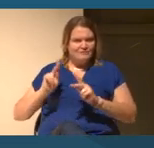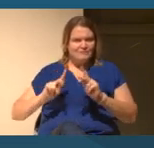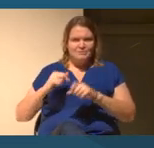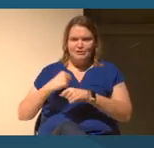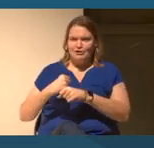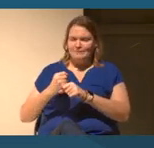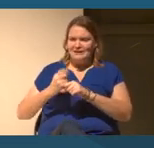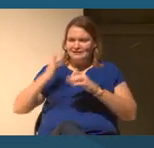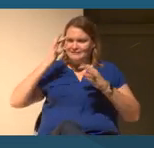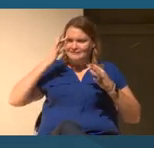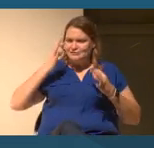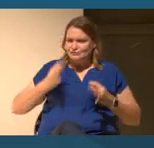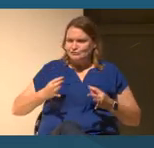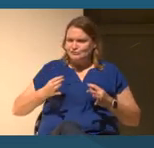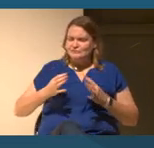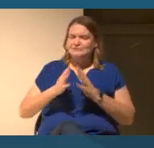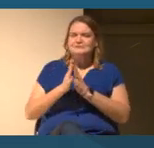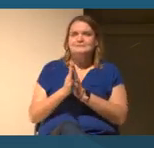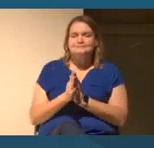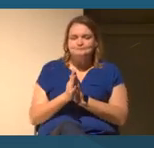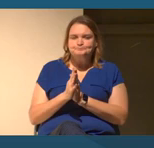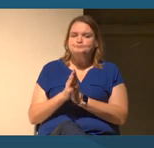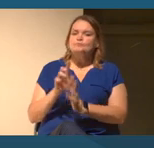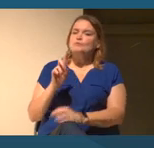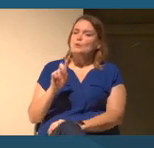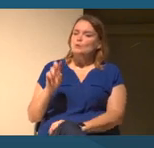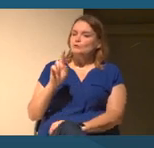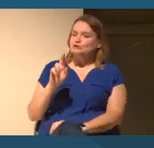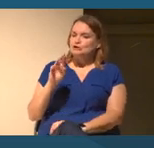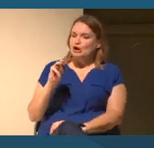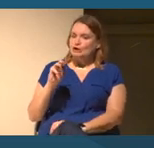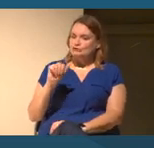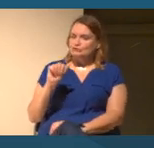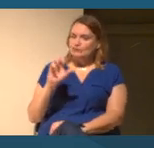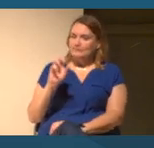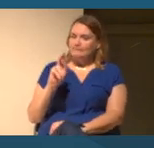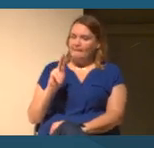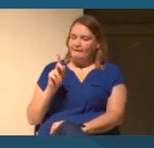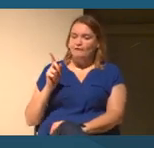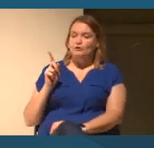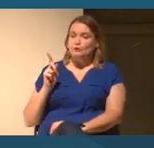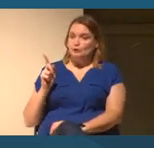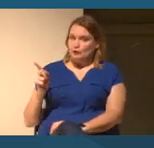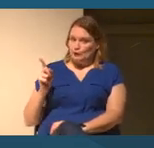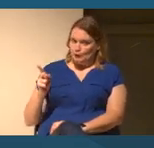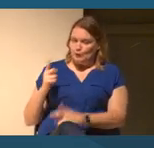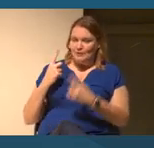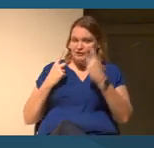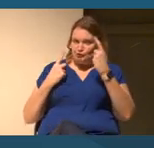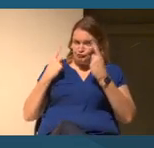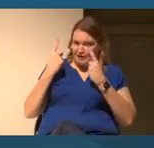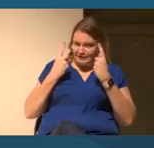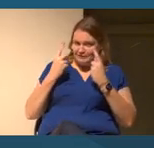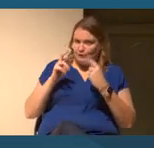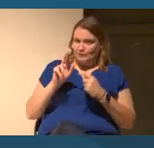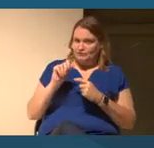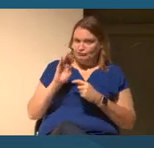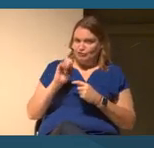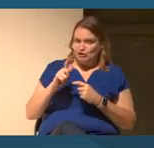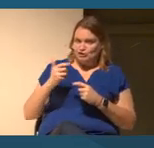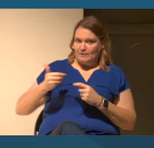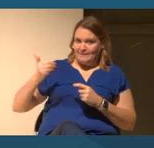And so, Dr Mack, you at 'The reckoning with our racial past initiative' decided to create